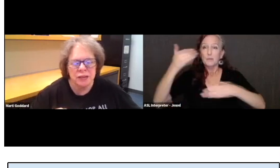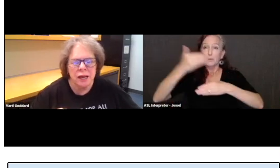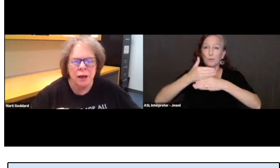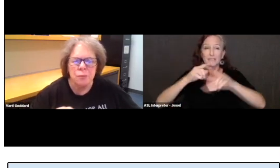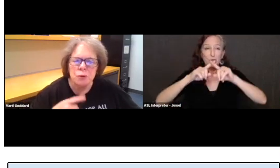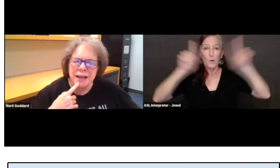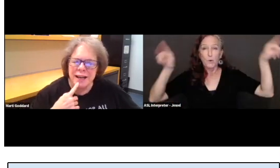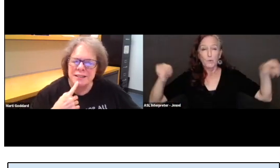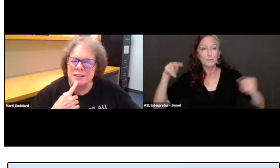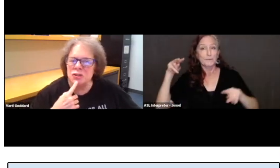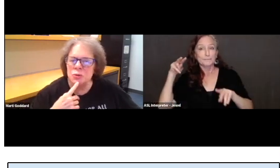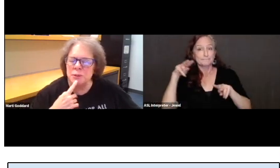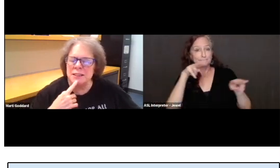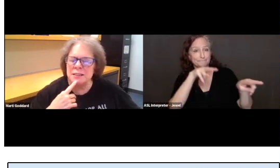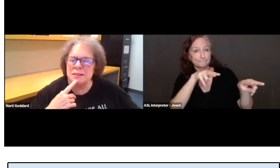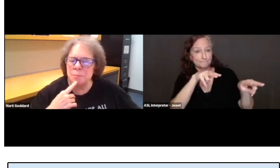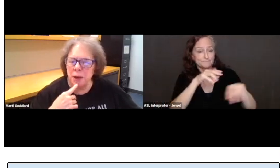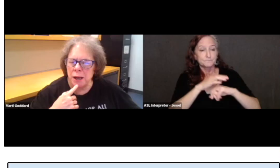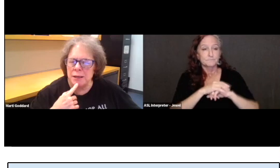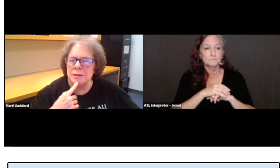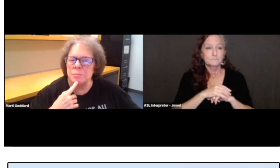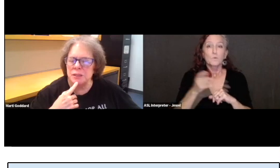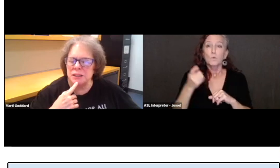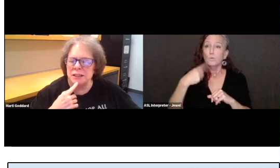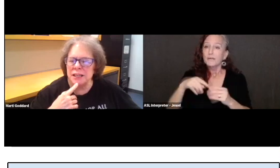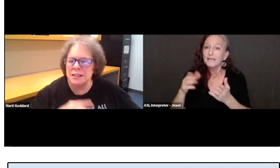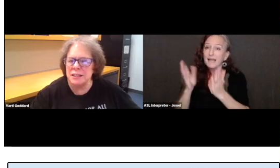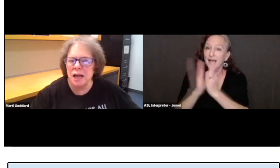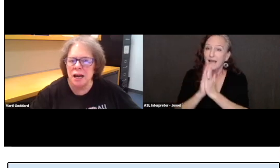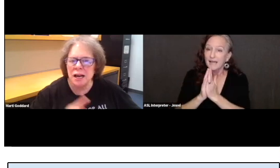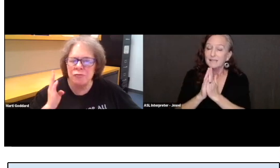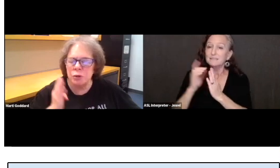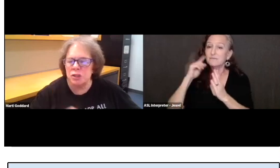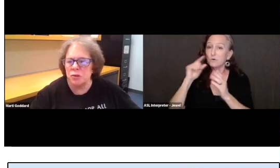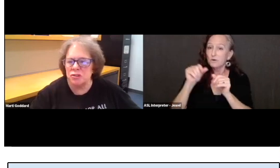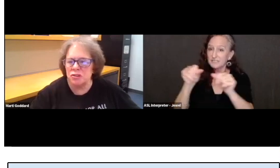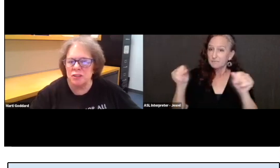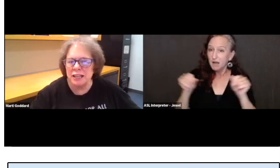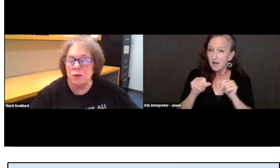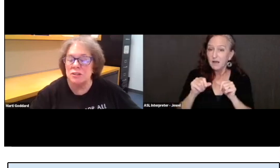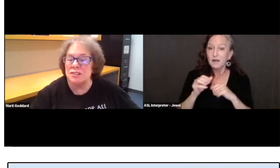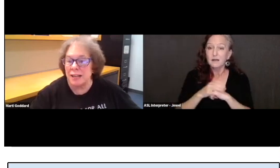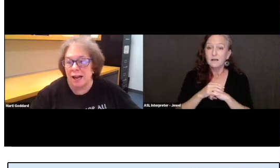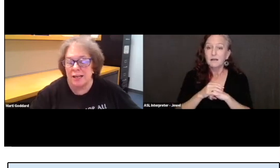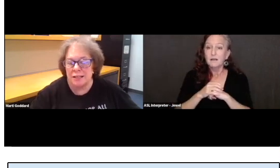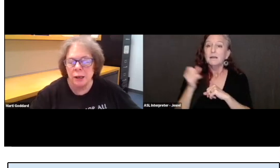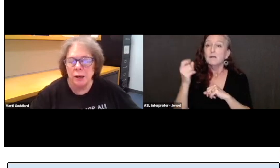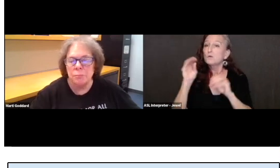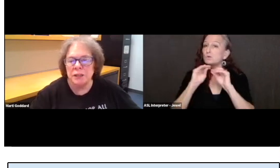And we asked to be in a spot in the building that did not have windows to be outside.